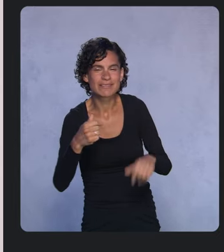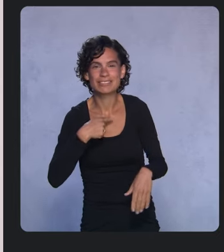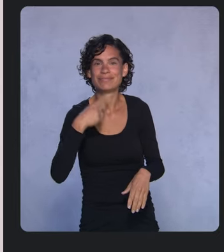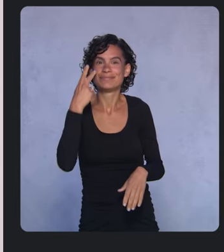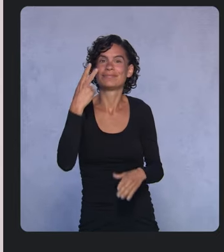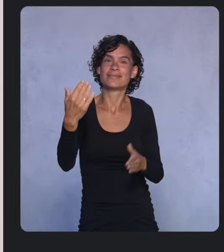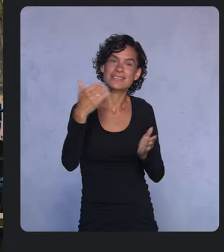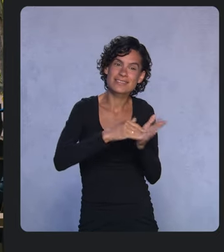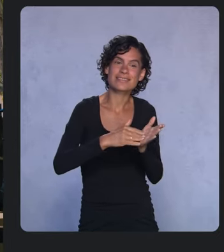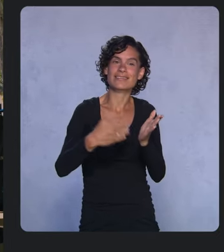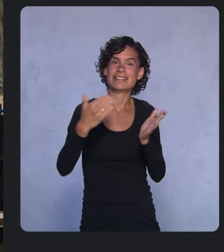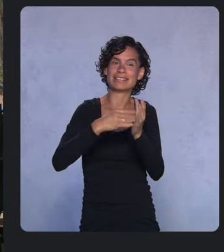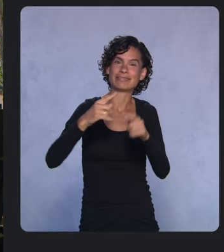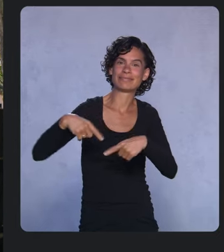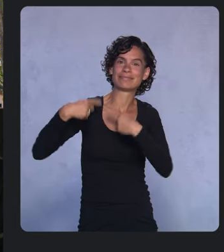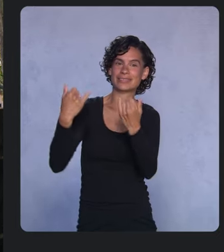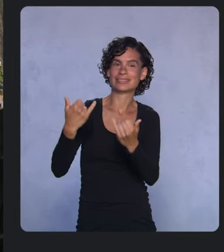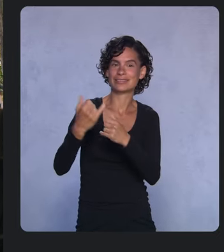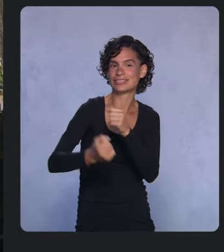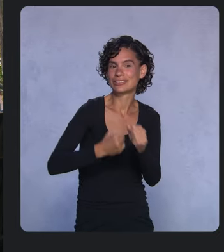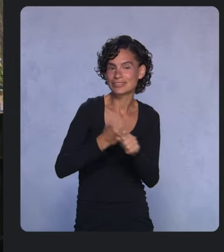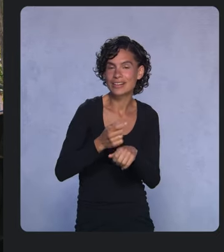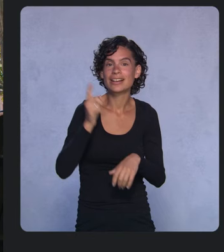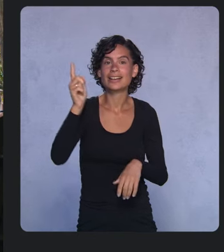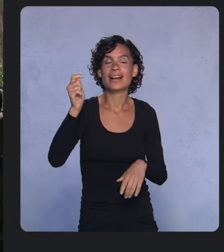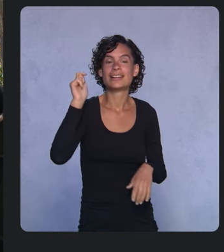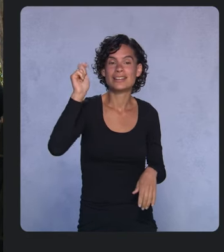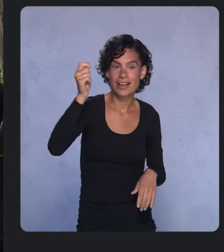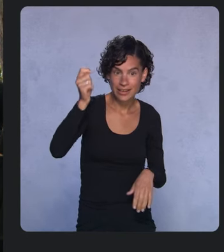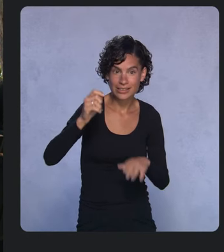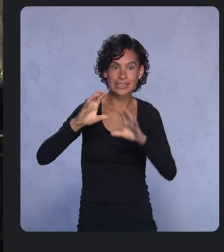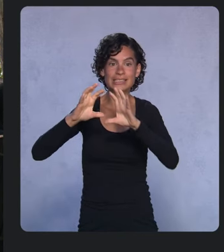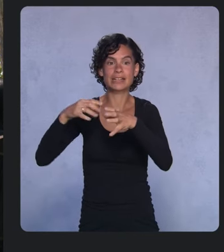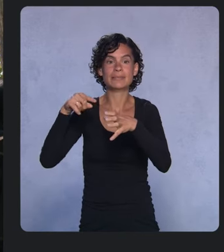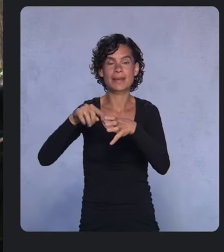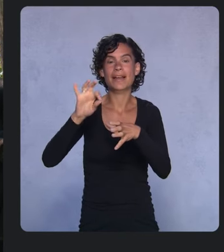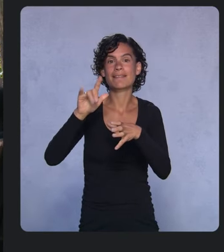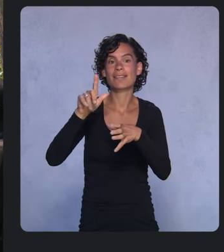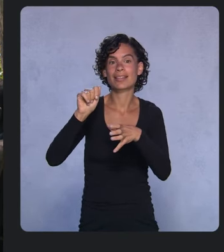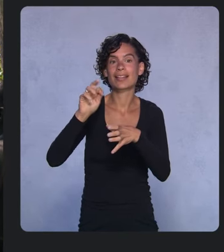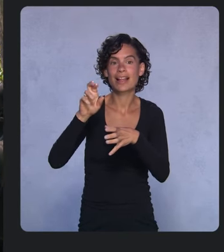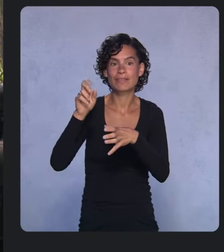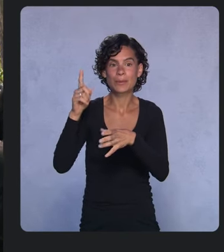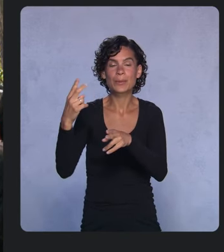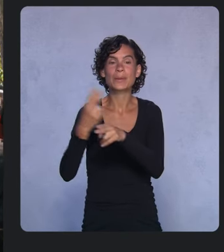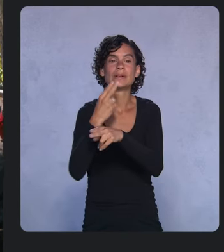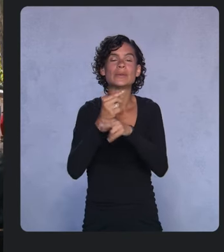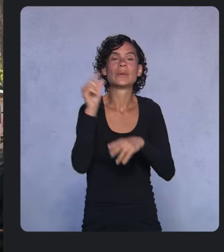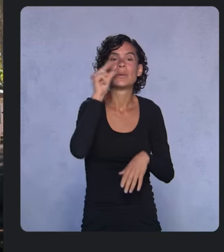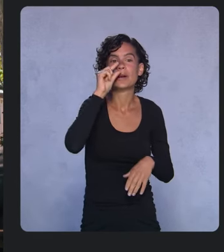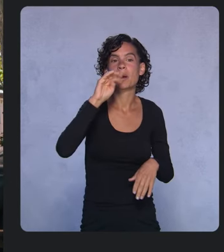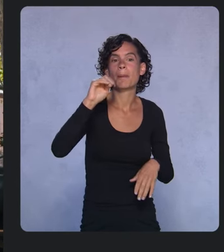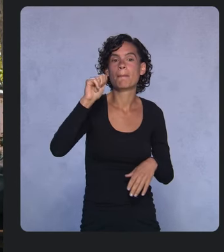In Kenya, there’s the team at Flare who used Google Maps to create an emergency response app designed specifically for places